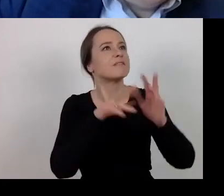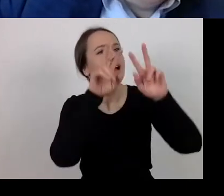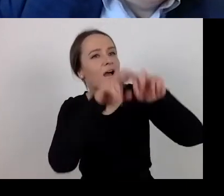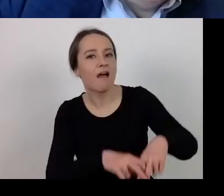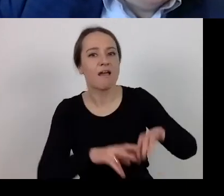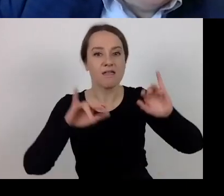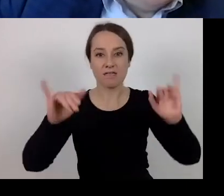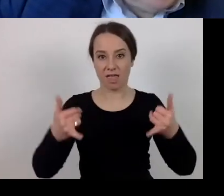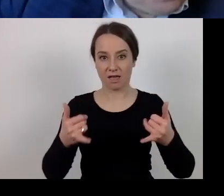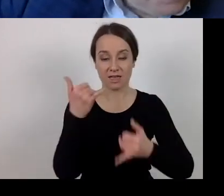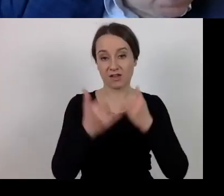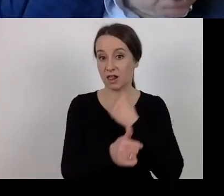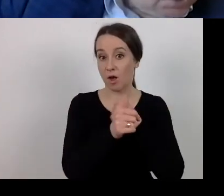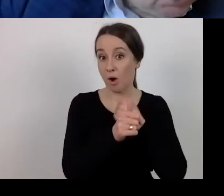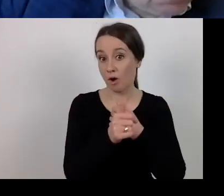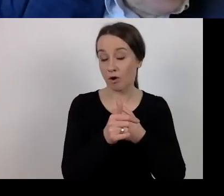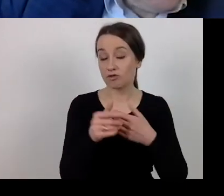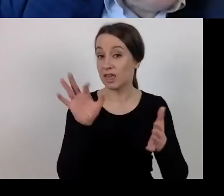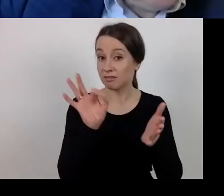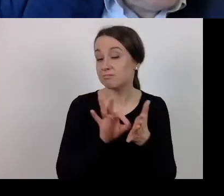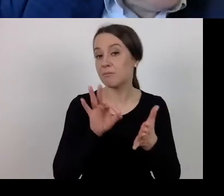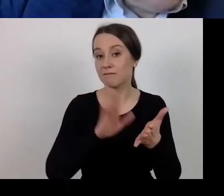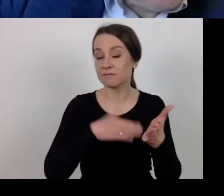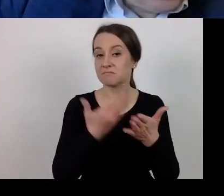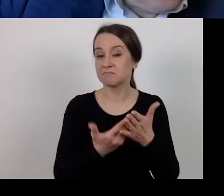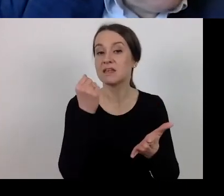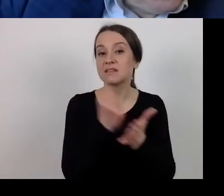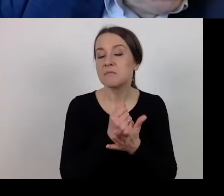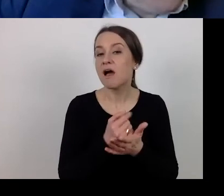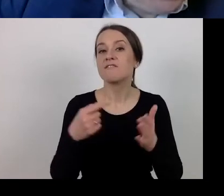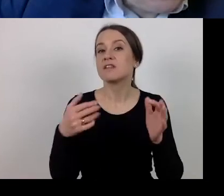It must cover the assessment of those things,